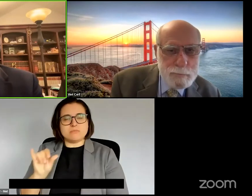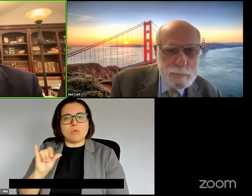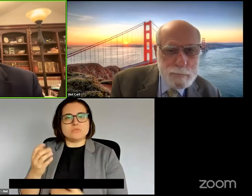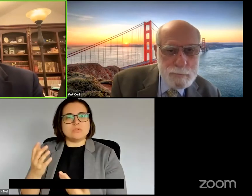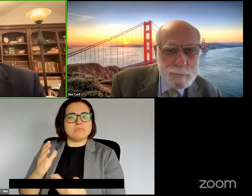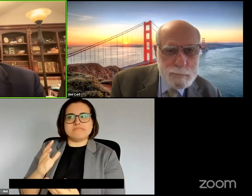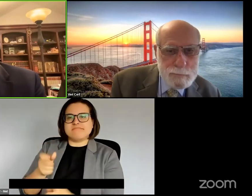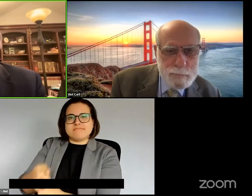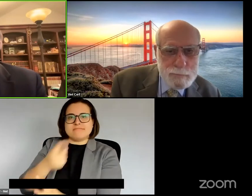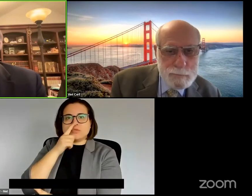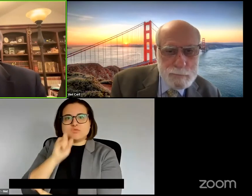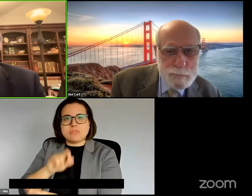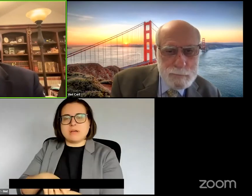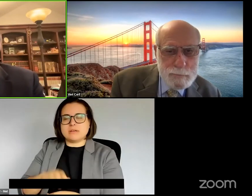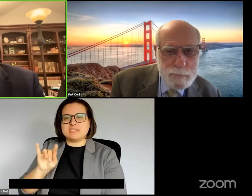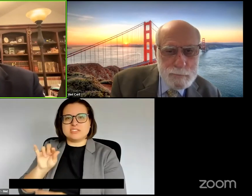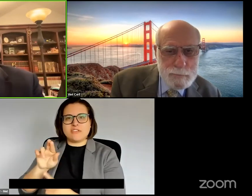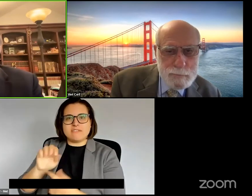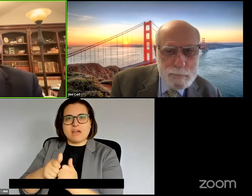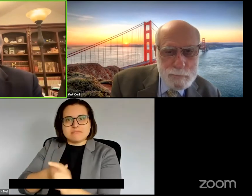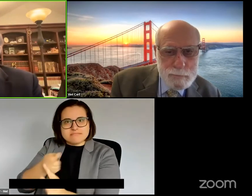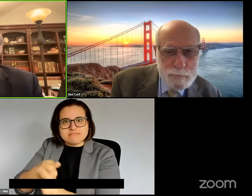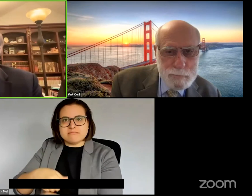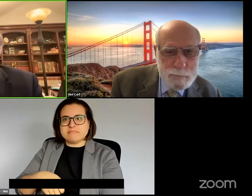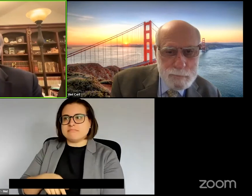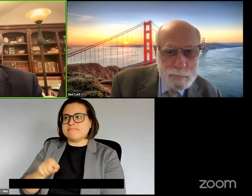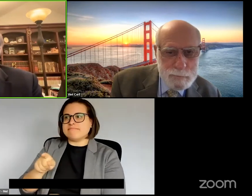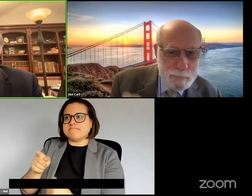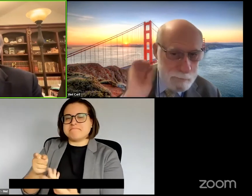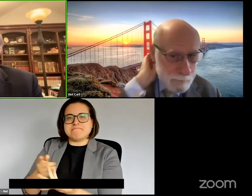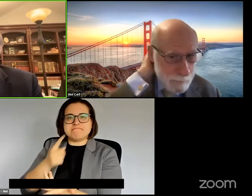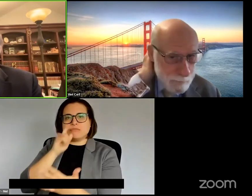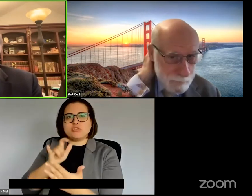be for interface and what interfaces might look like.